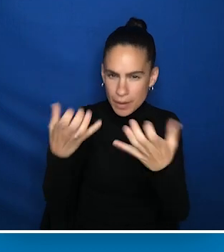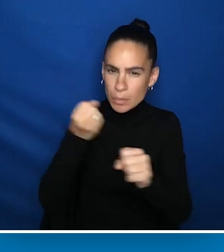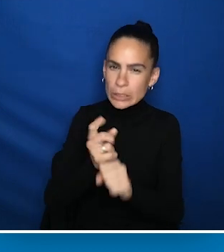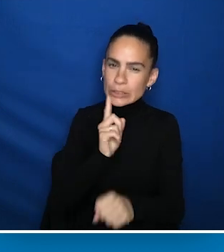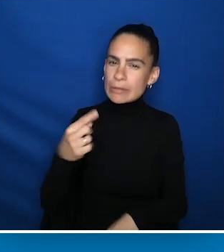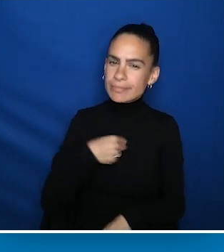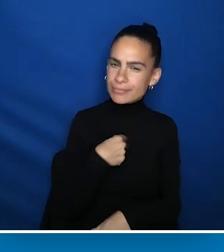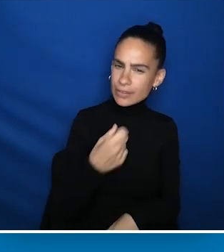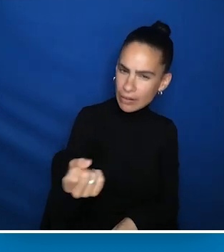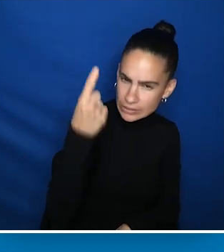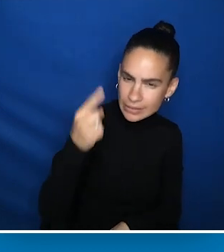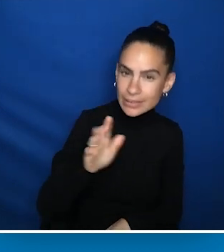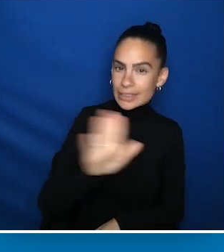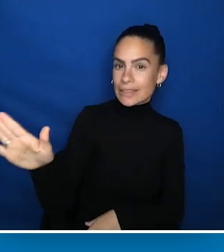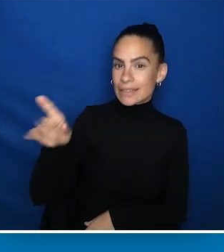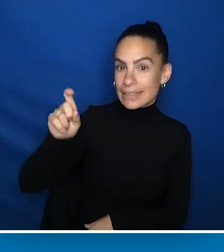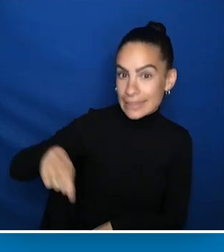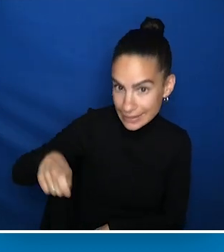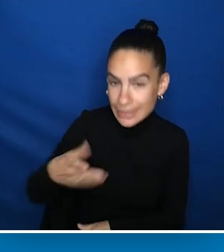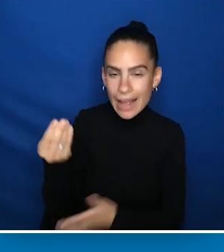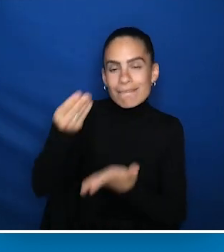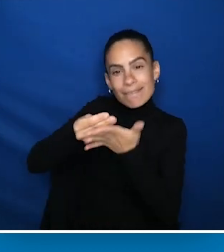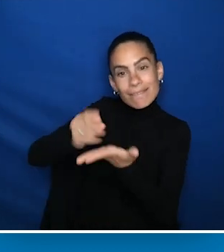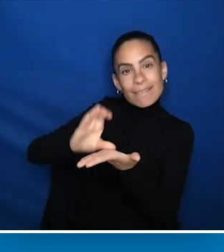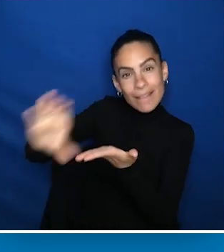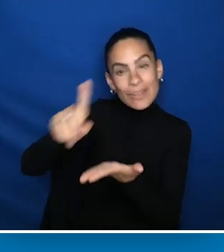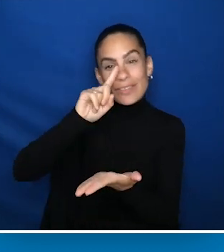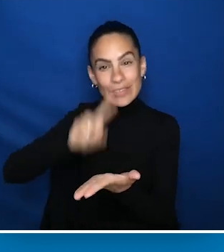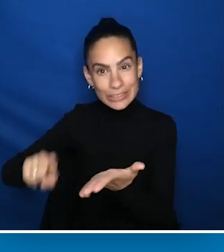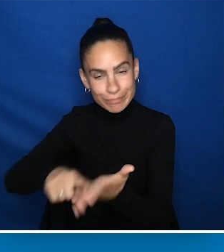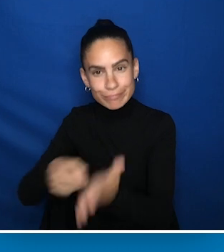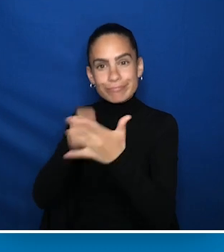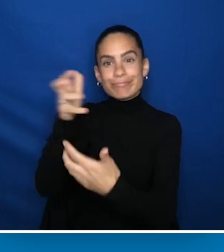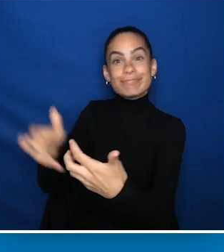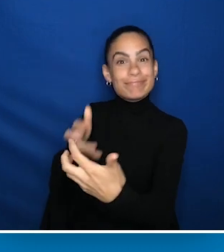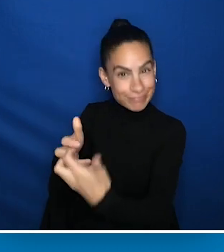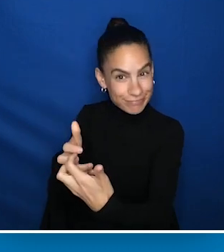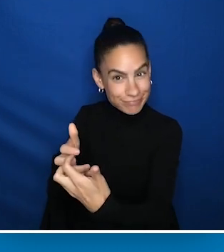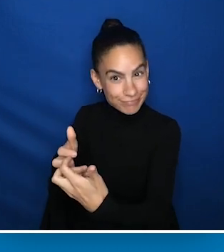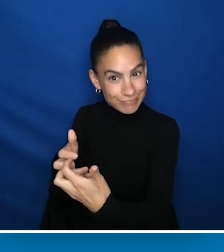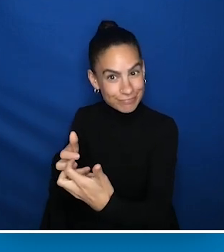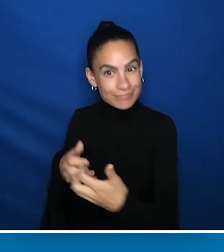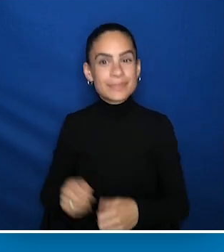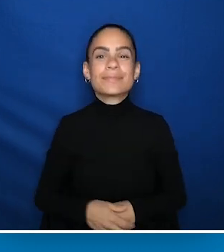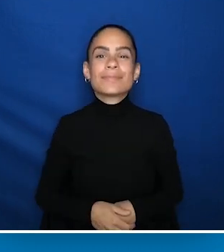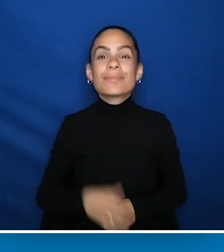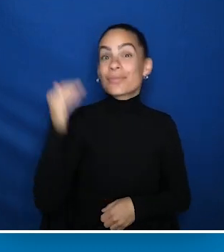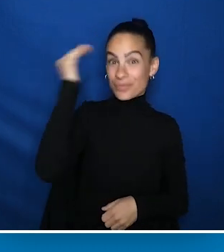to be sure that we understand their needs and fund the research needed to address them. I know that AUCD